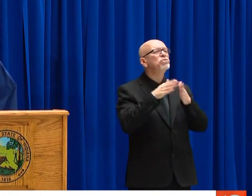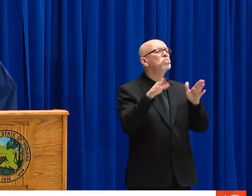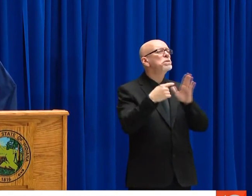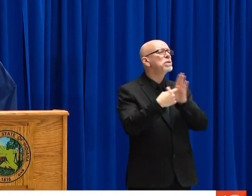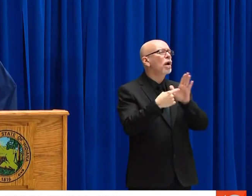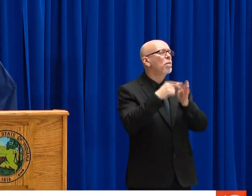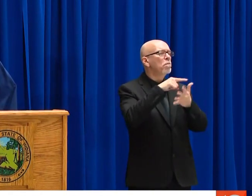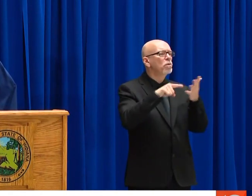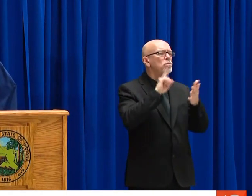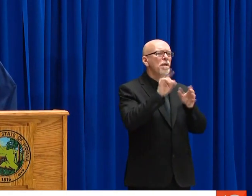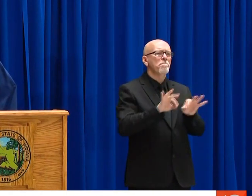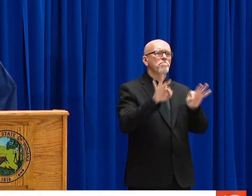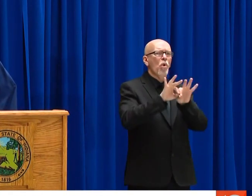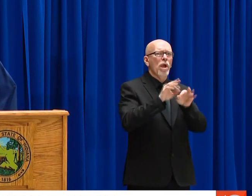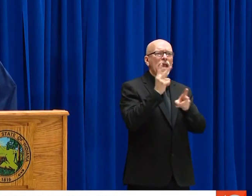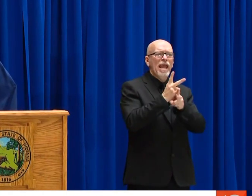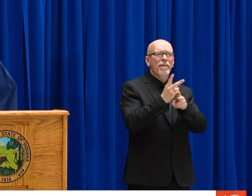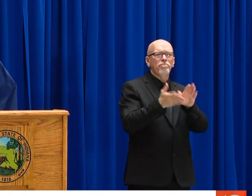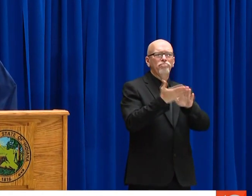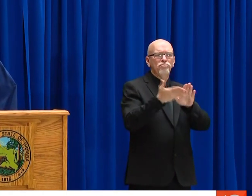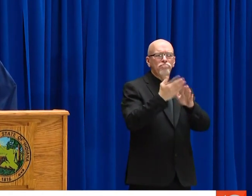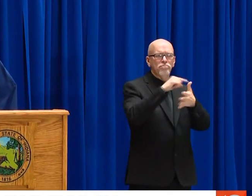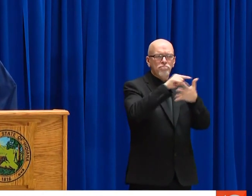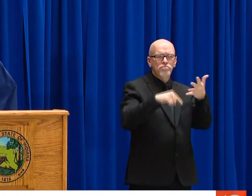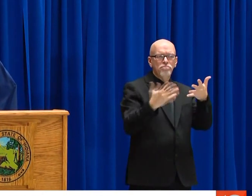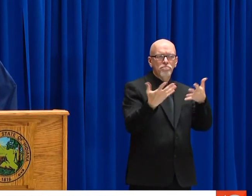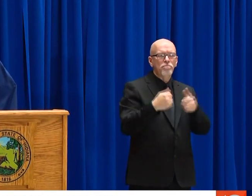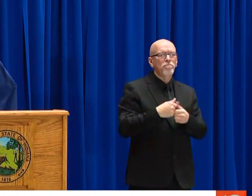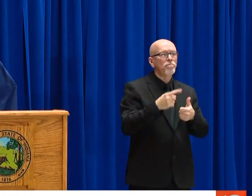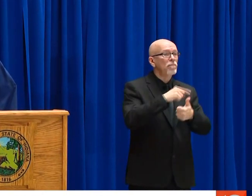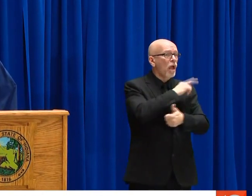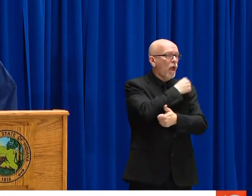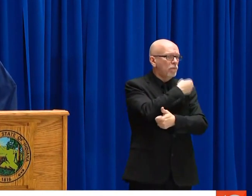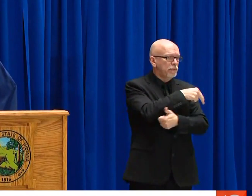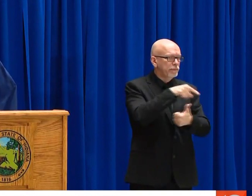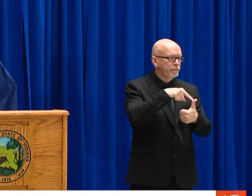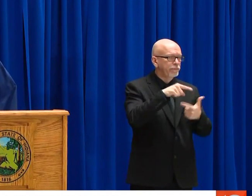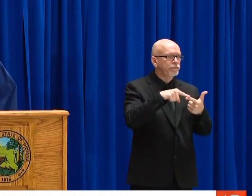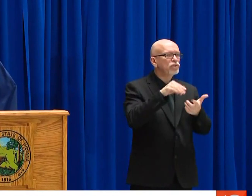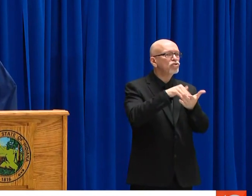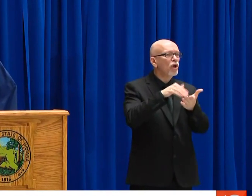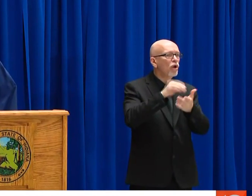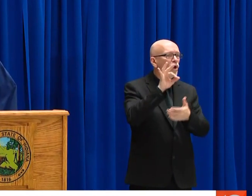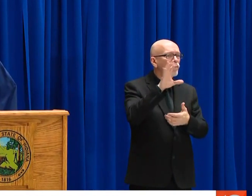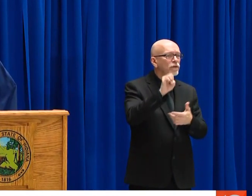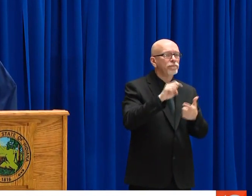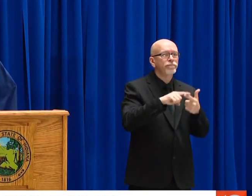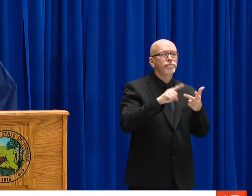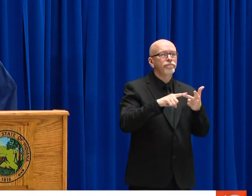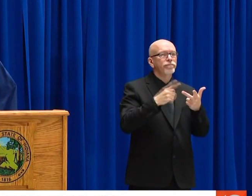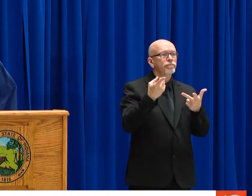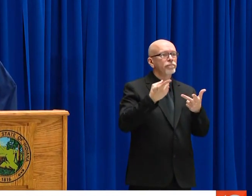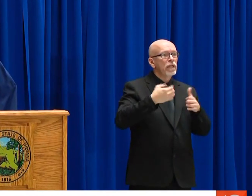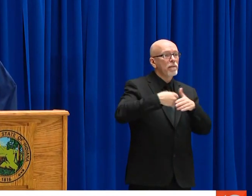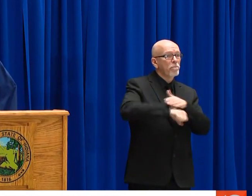CONCERNING THE GOVERNOR'S ORDER. AS A REMIND ERP, THE GOVERNOR CITED THE FOLLOWING INDUSTRIES AS BROAD EXAMPLES OF ESSENTIAL